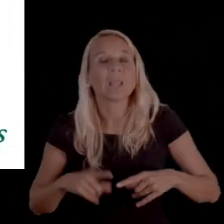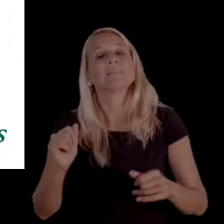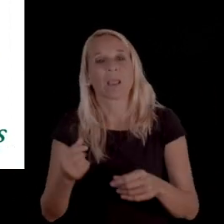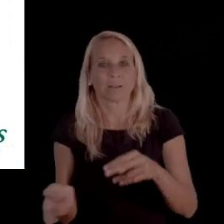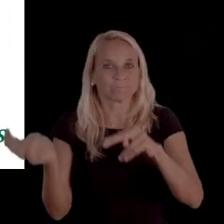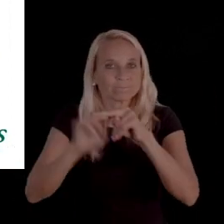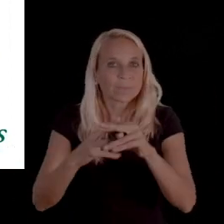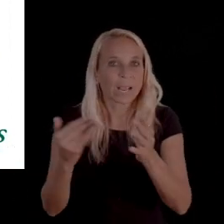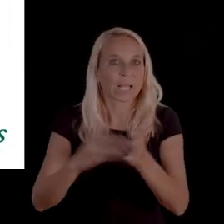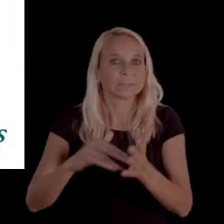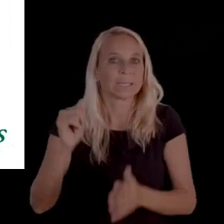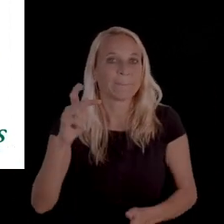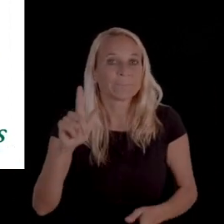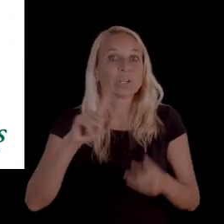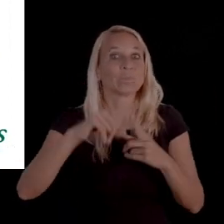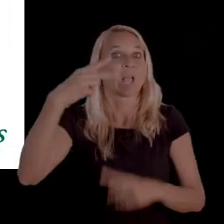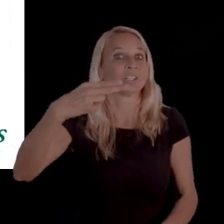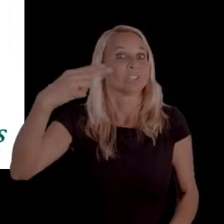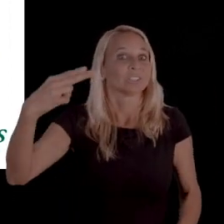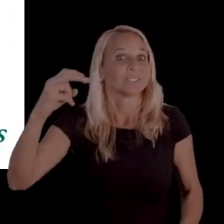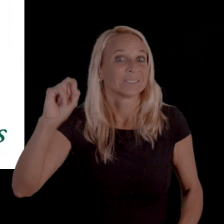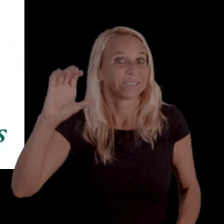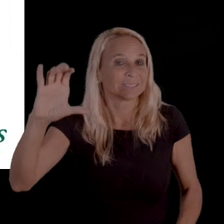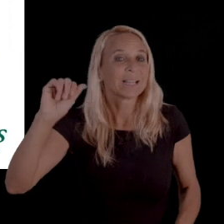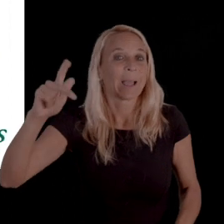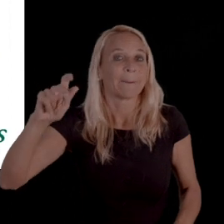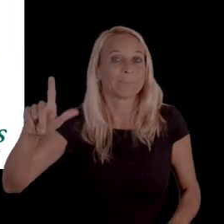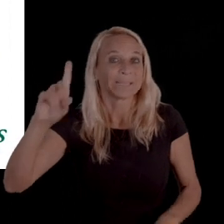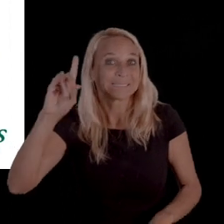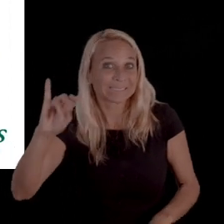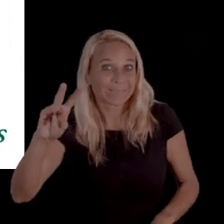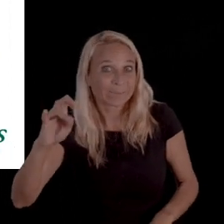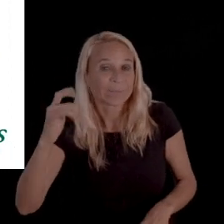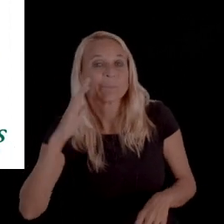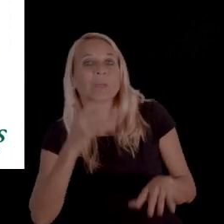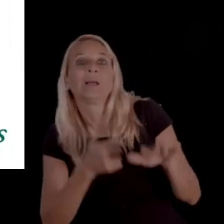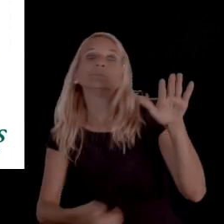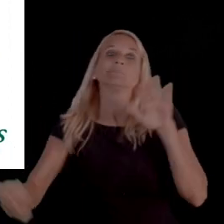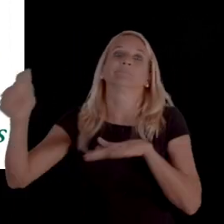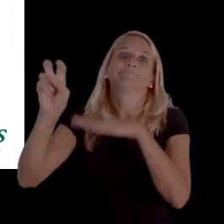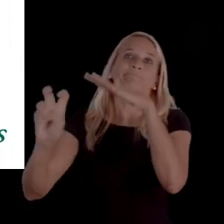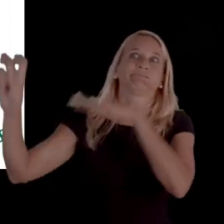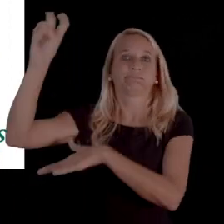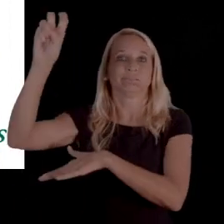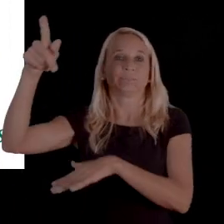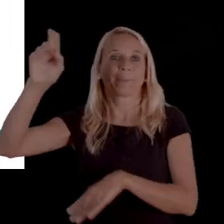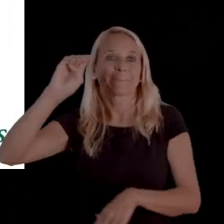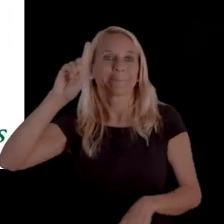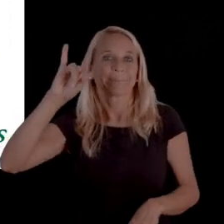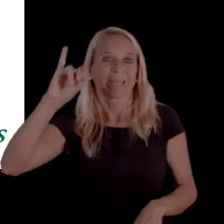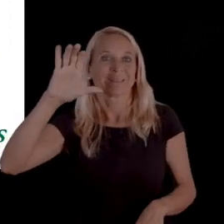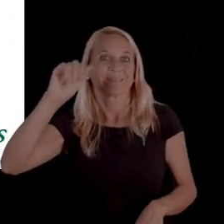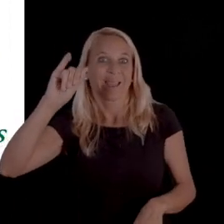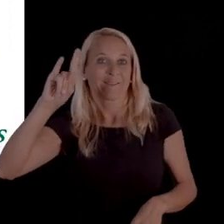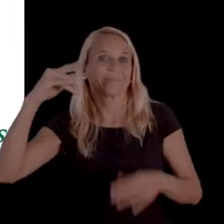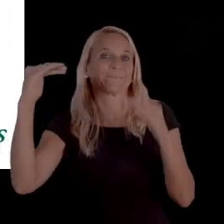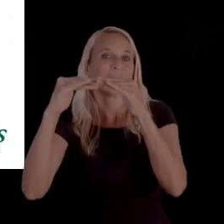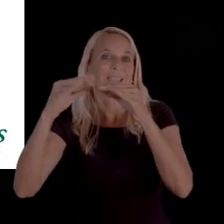it goes to the Health and Human Services Commission Appeals Division and it'll be heard by a Medicaid fair hearing officer.